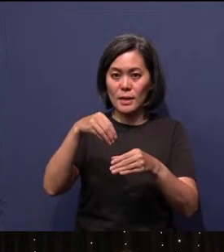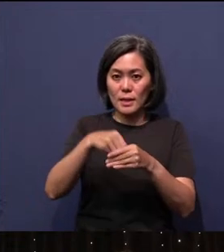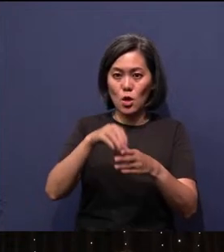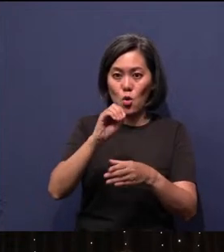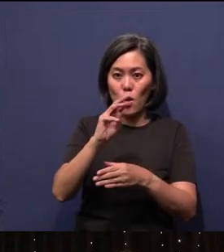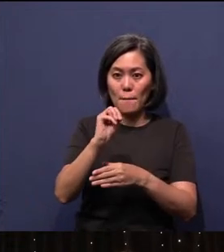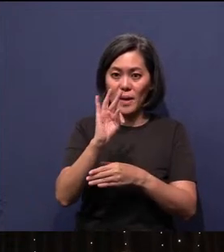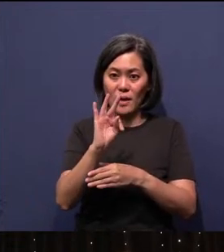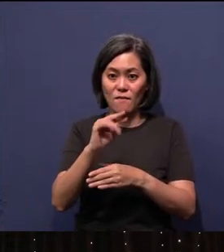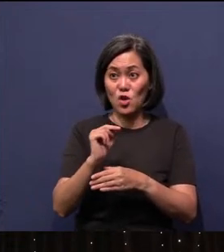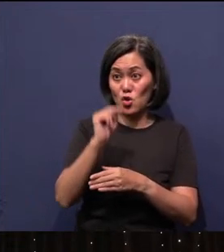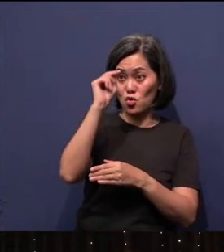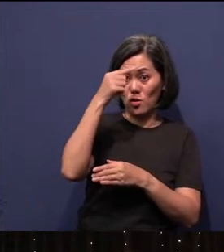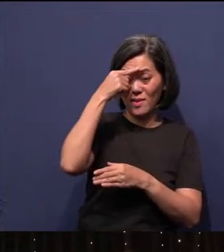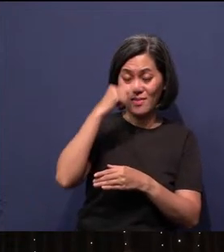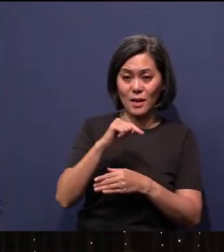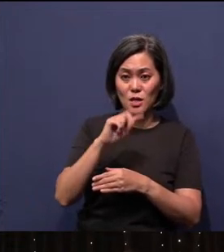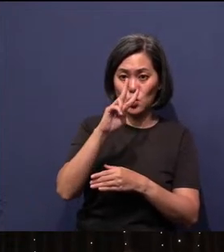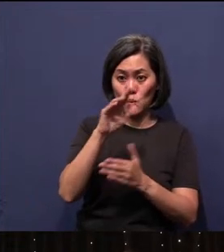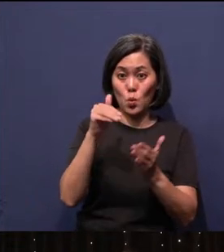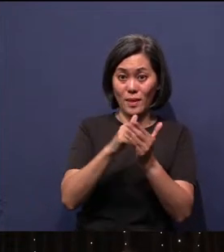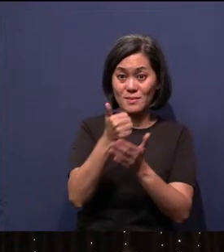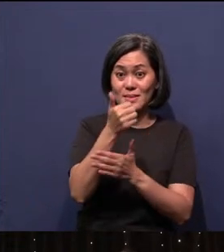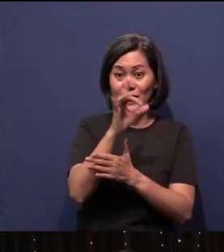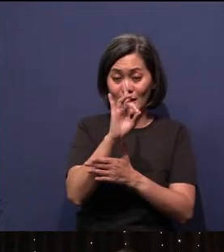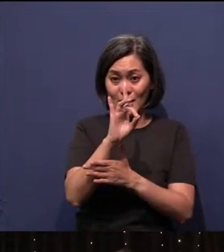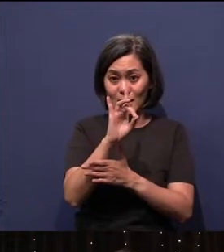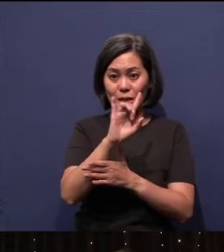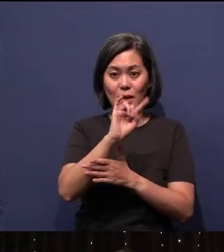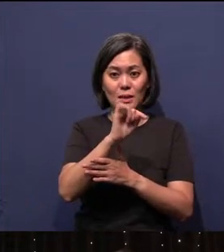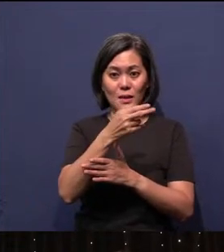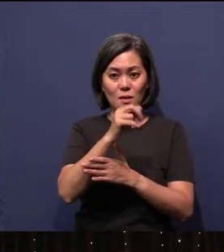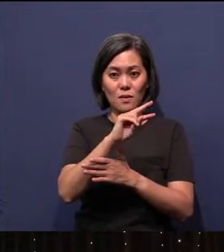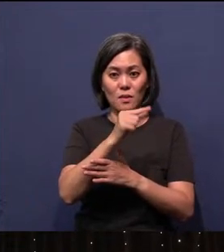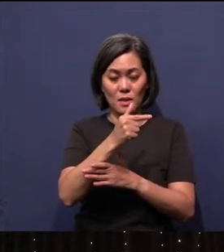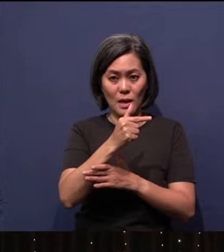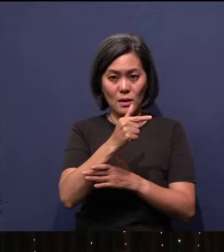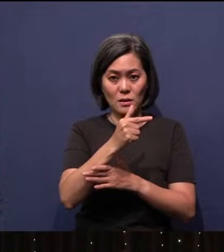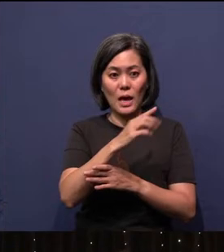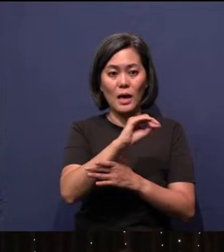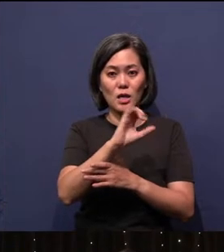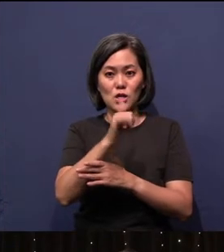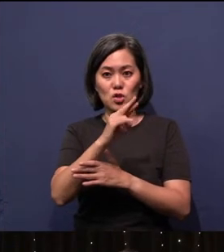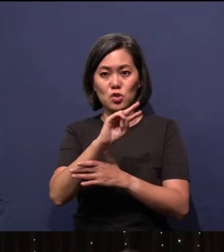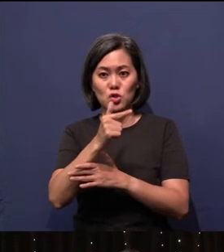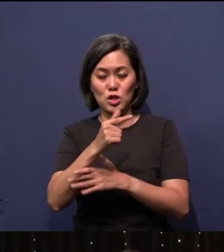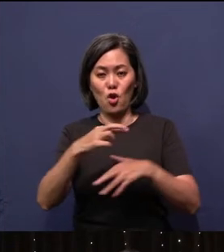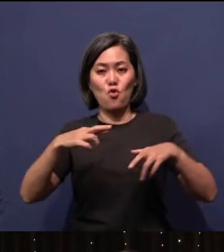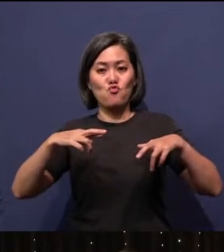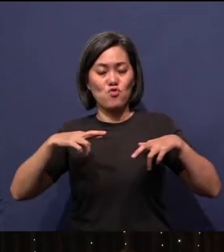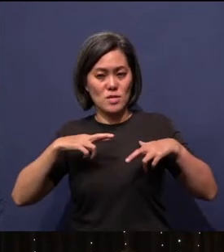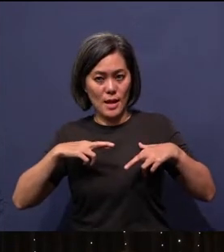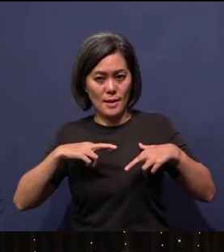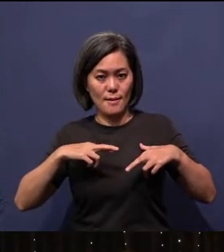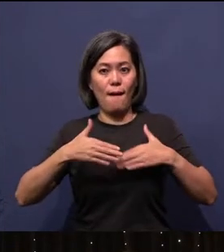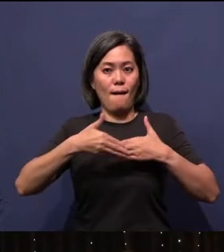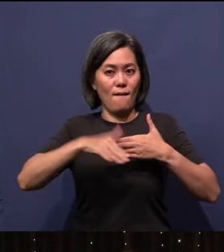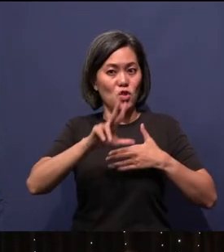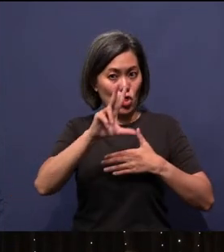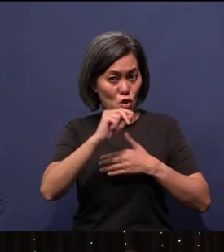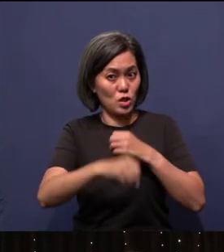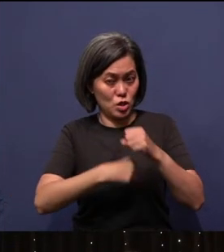In 2018, Thang and Ching retired from OMF after 30 years of service.